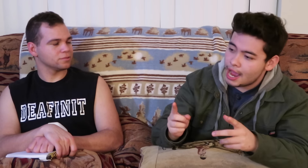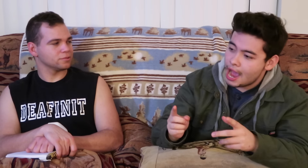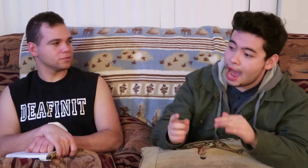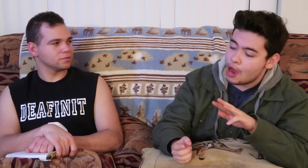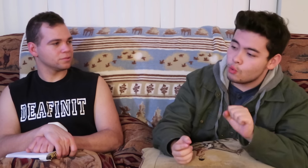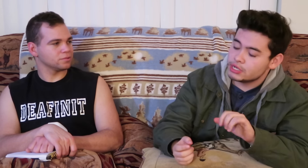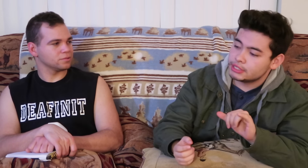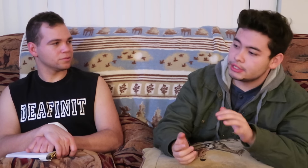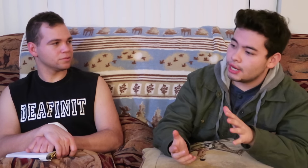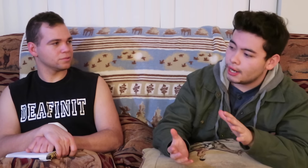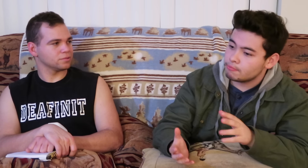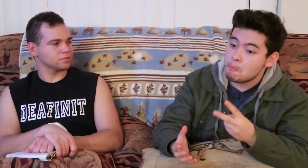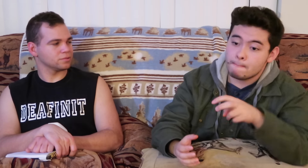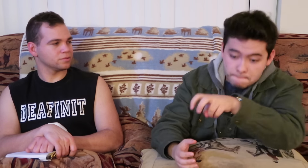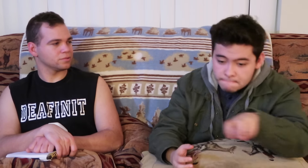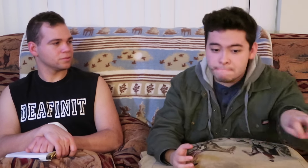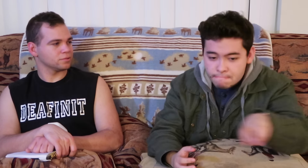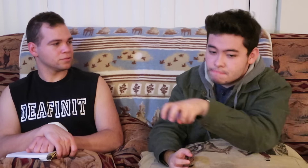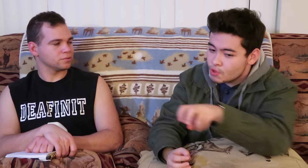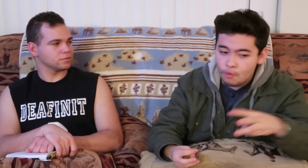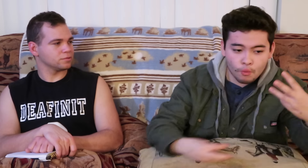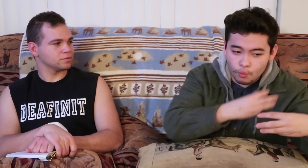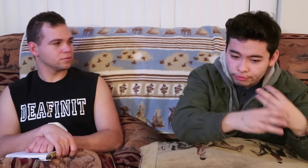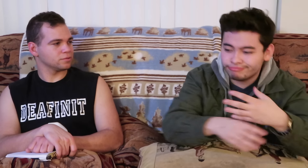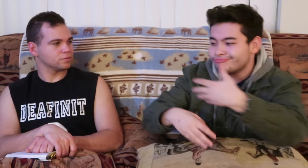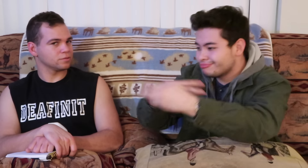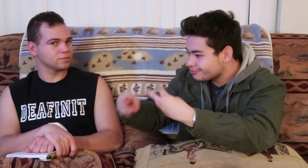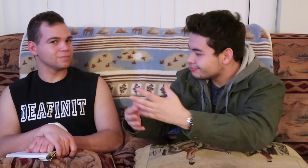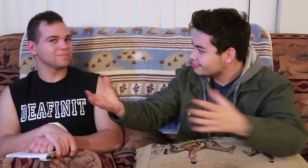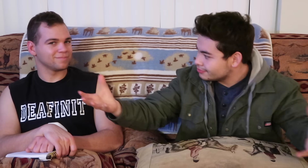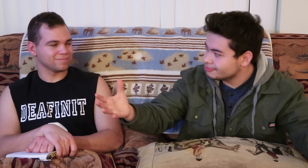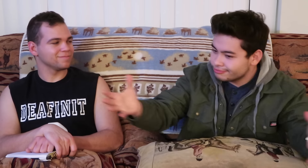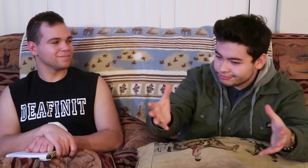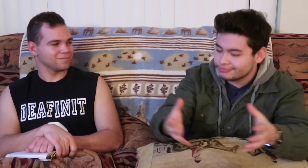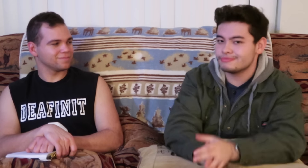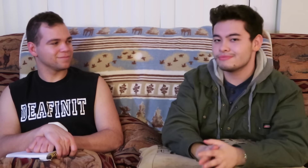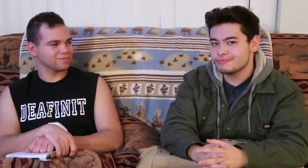i was going between both worlds so it feels like one to me